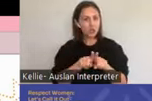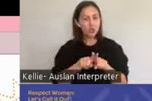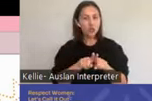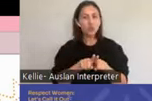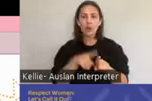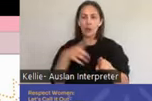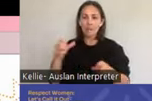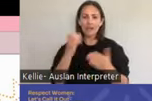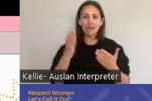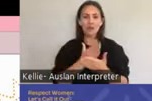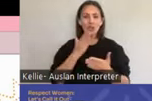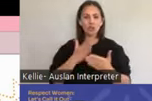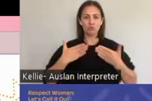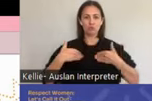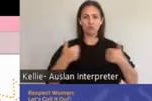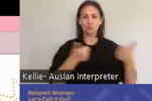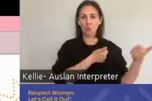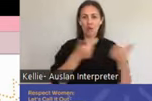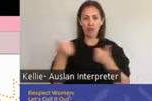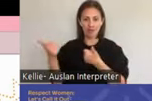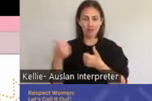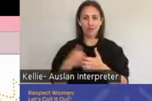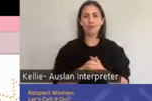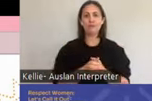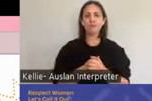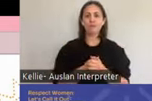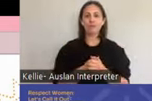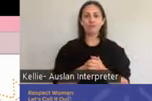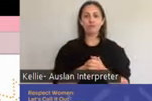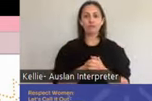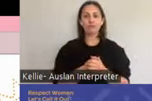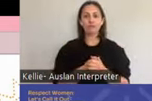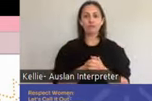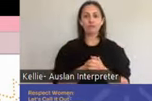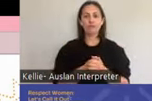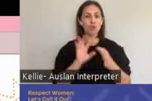and well-being. It includes the right to healthy and respectful relationships and